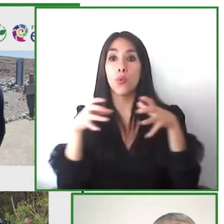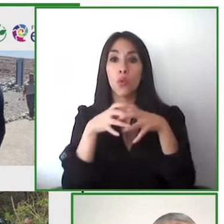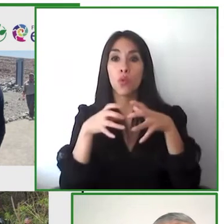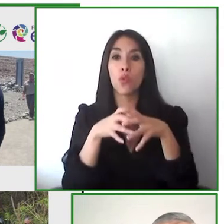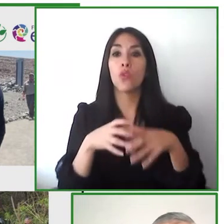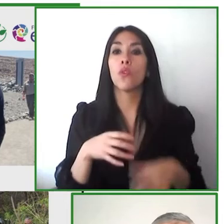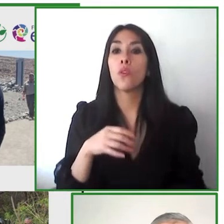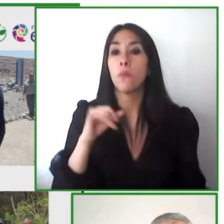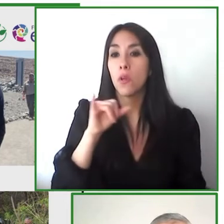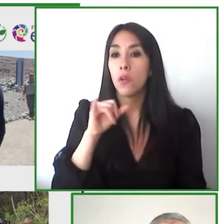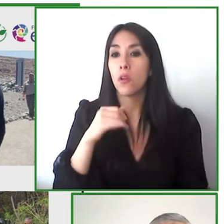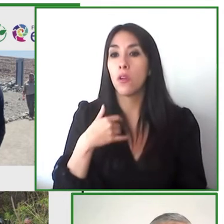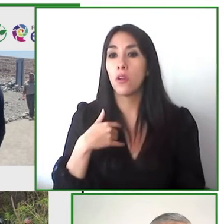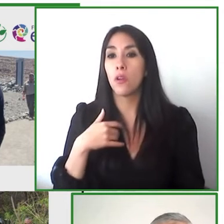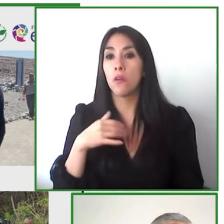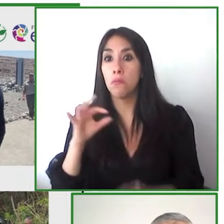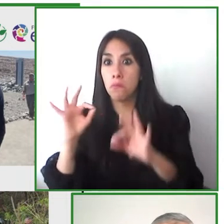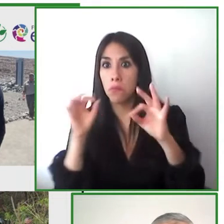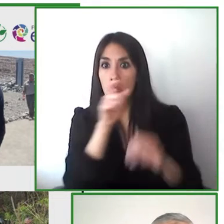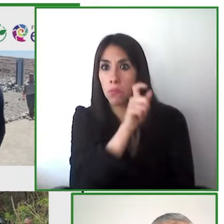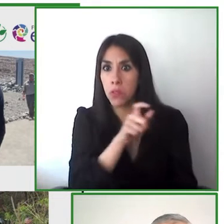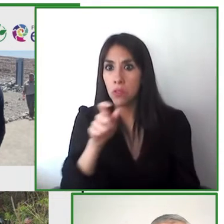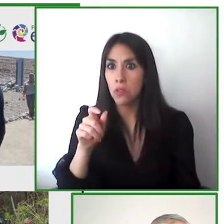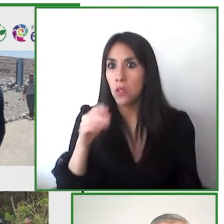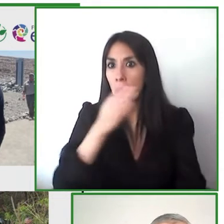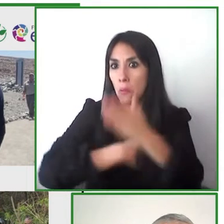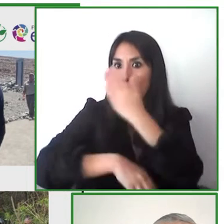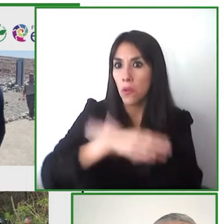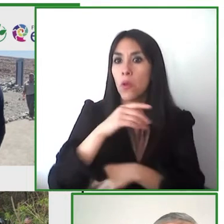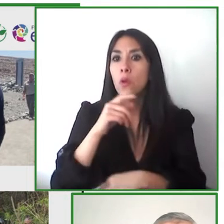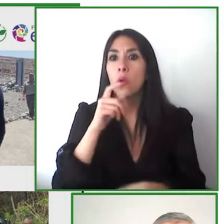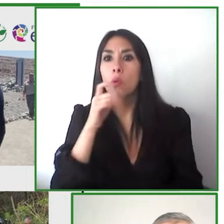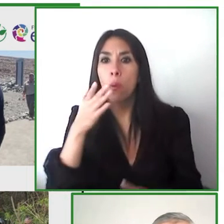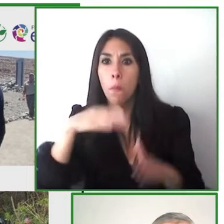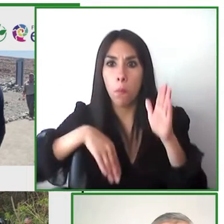our teams but we really want to focus on people with disabilities we have a 90 percent